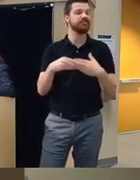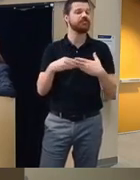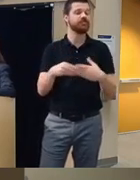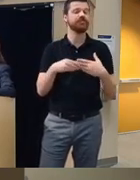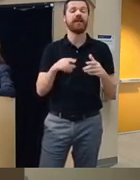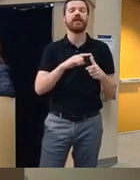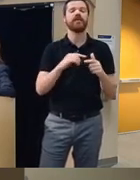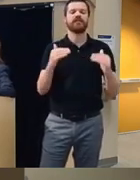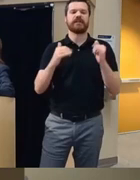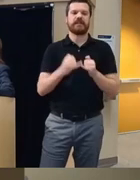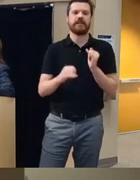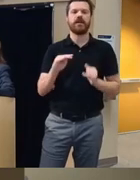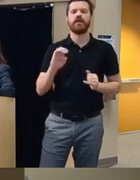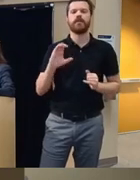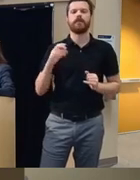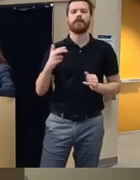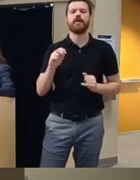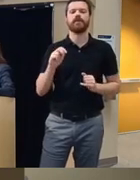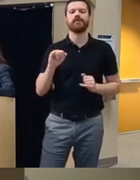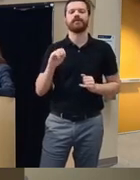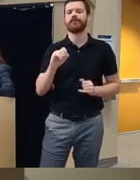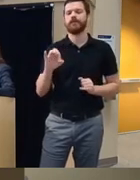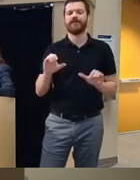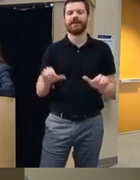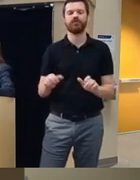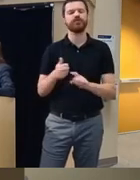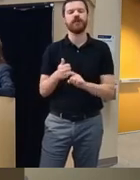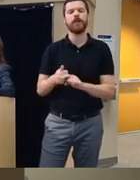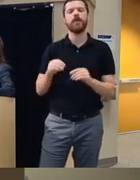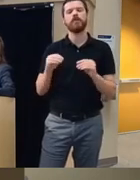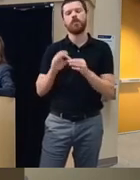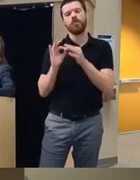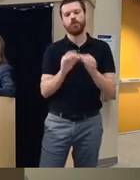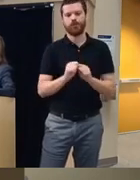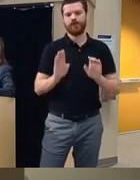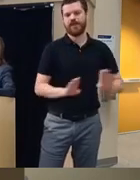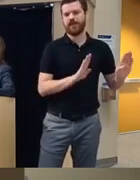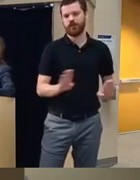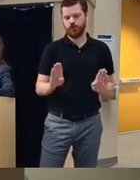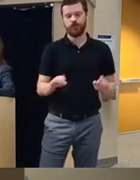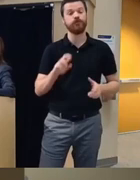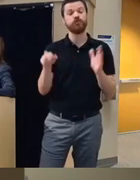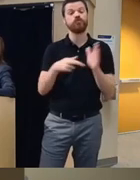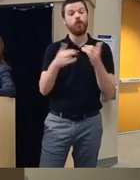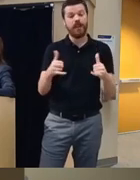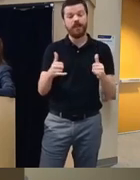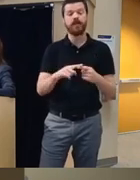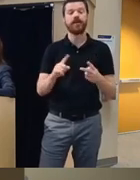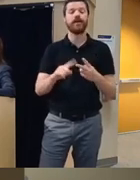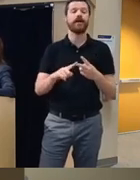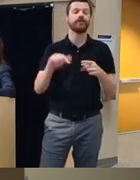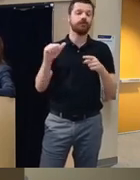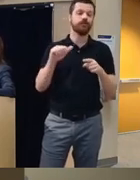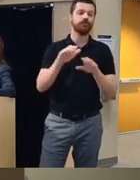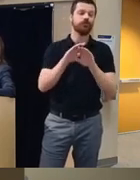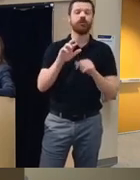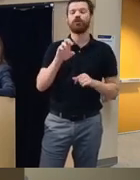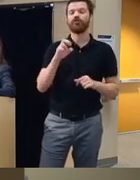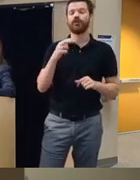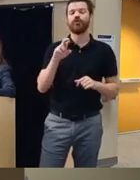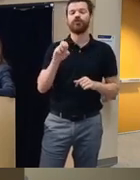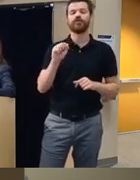are this version of CBT is more it's behaviorally oriented so role plays rehearsals coping skills um